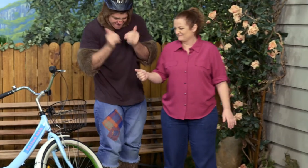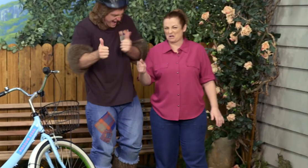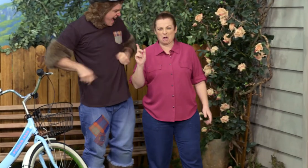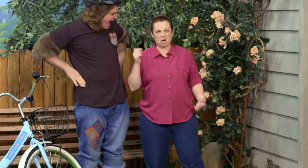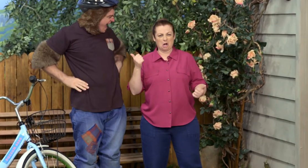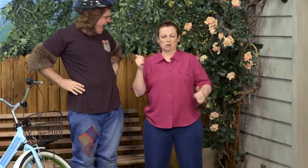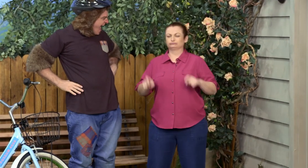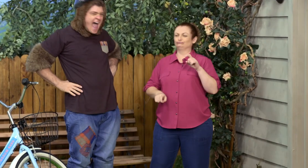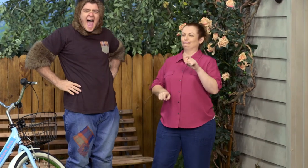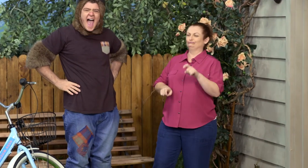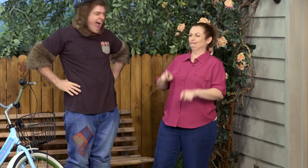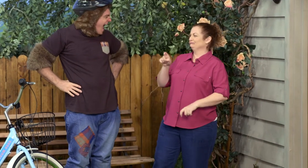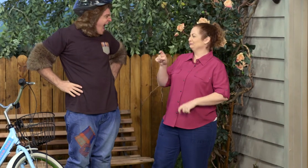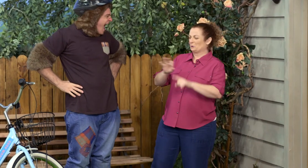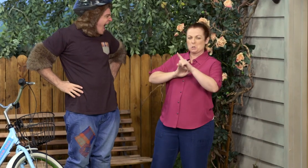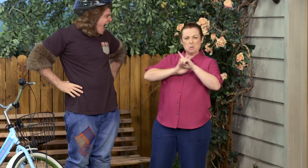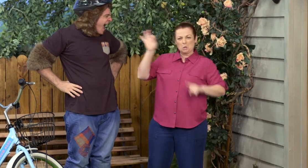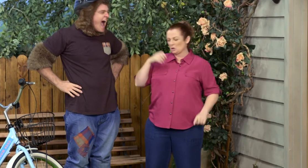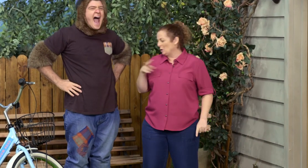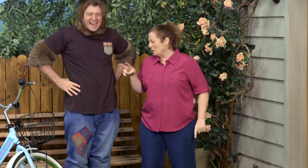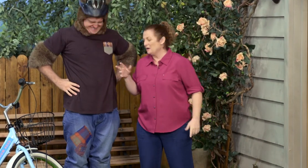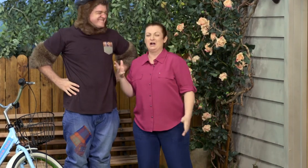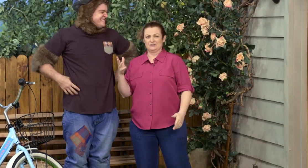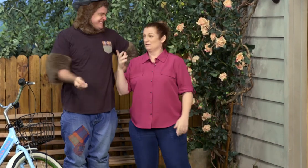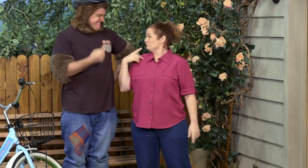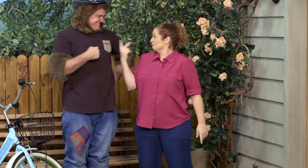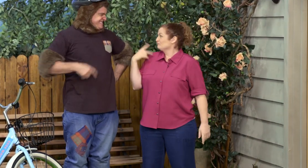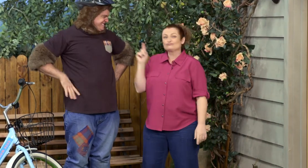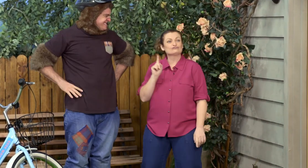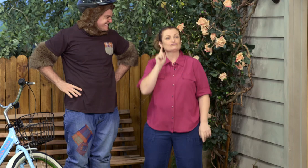Right! You have improved so much at riding!